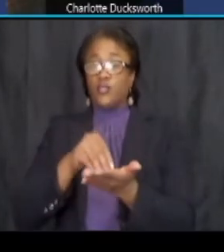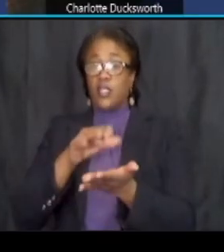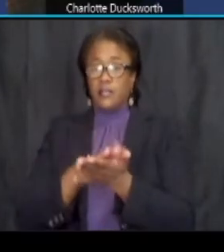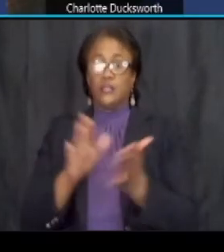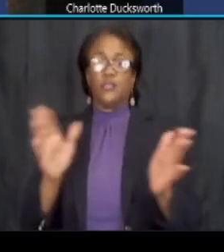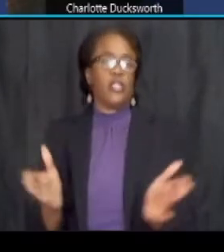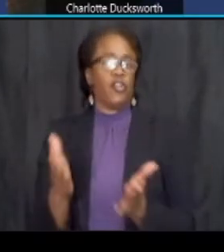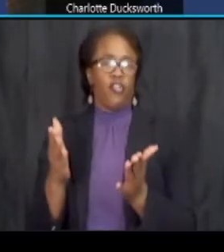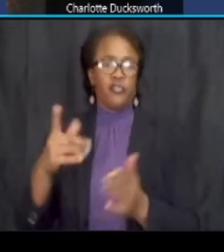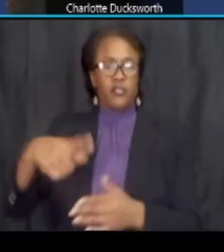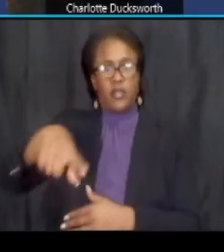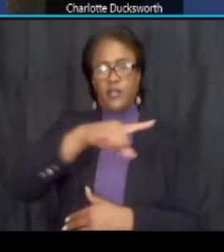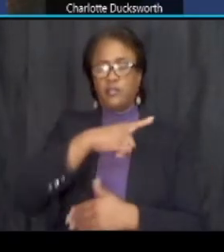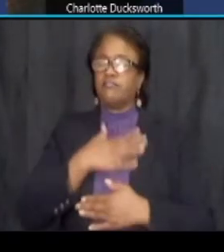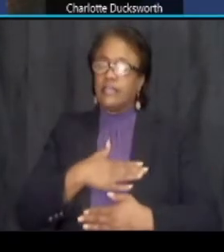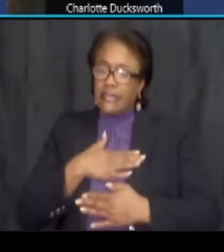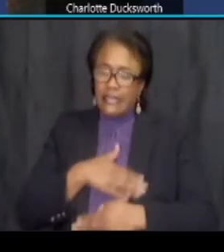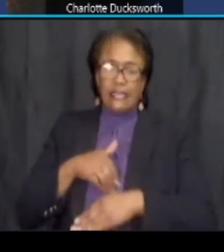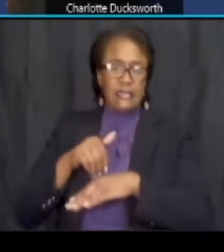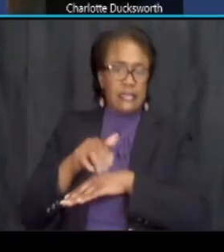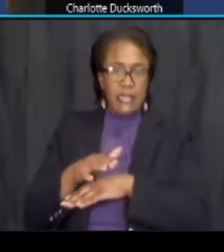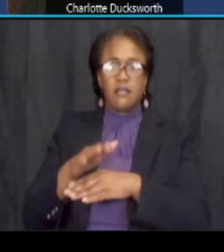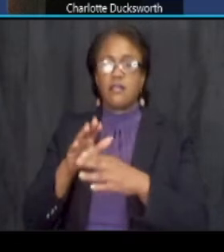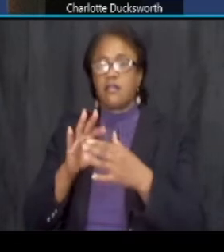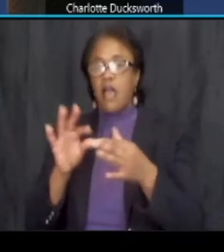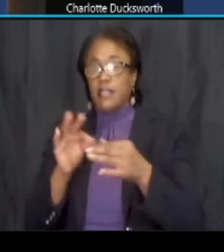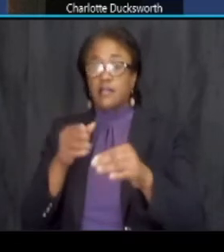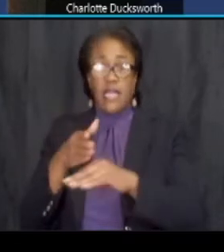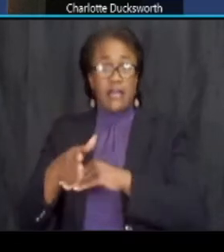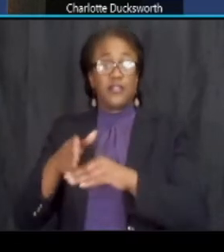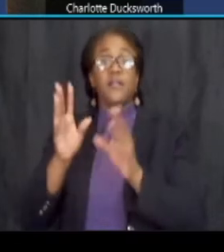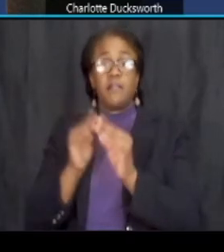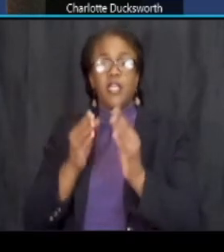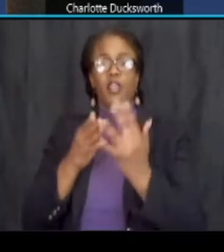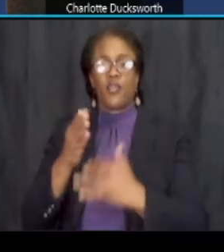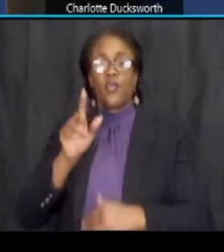um to please send in any comments after the meeting through the title six form so here on this